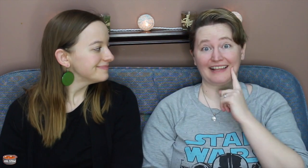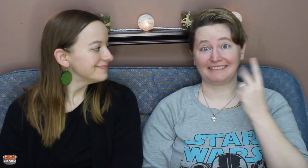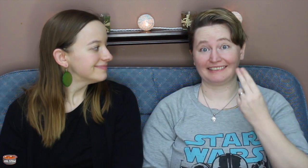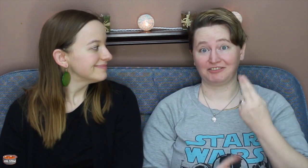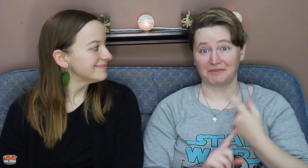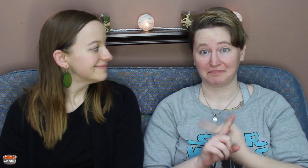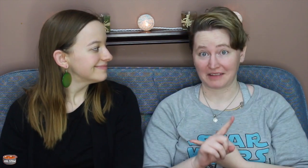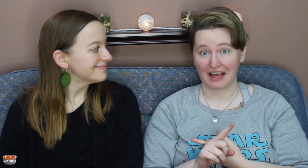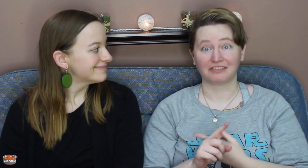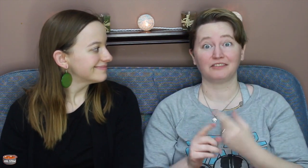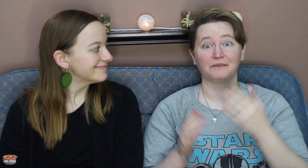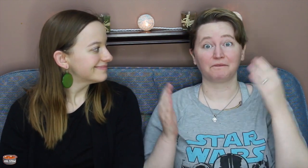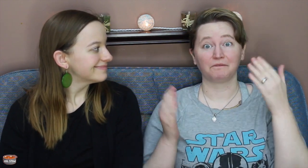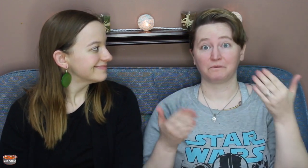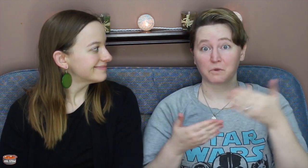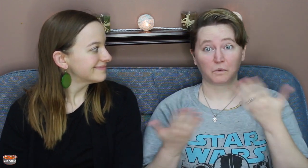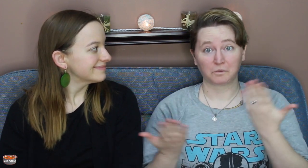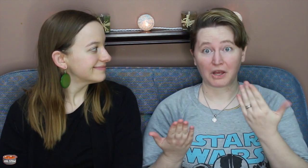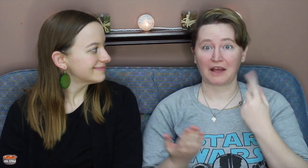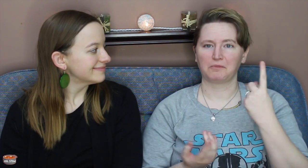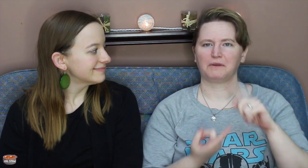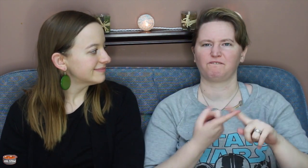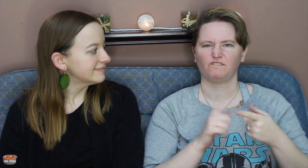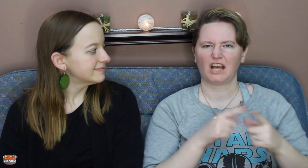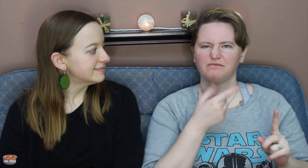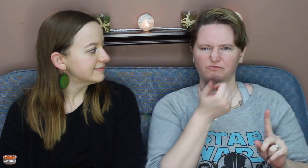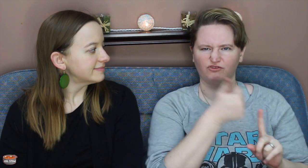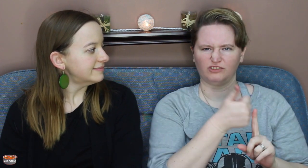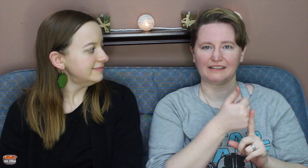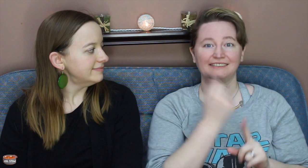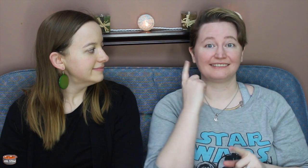So our next video in our series for Deaf History month is focusing